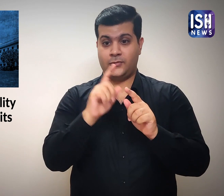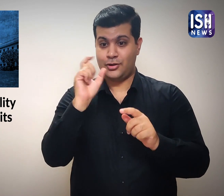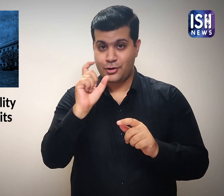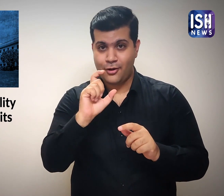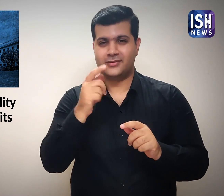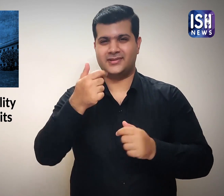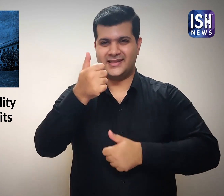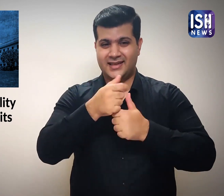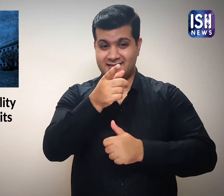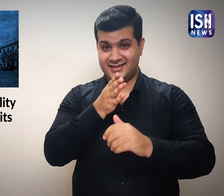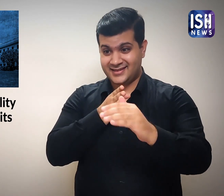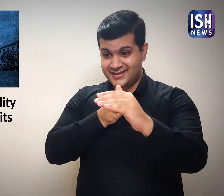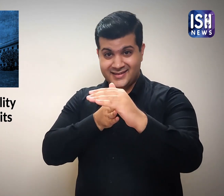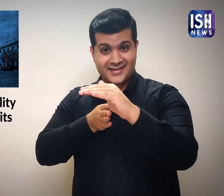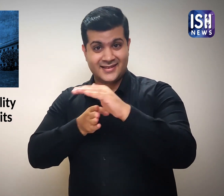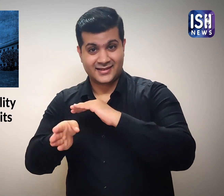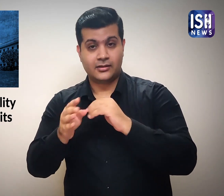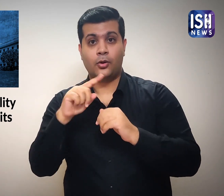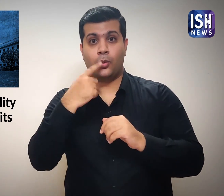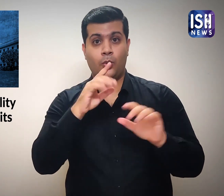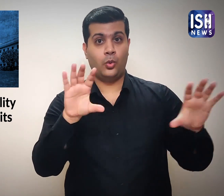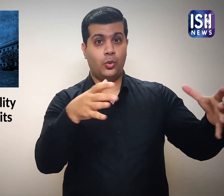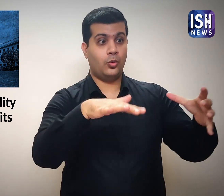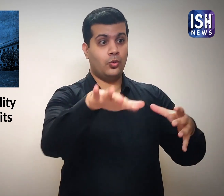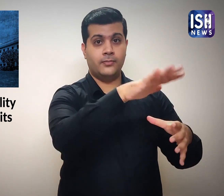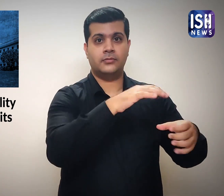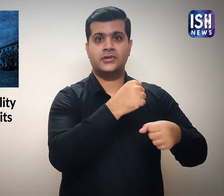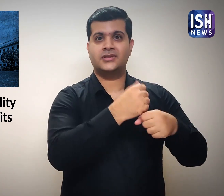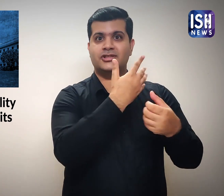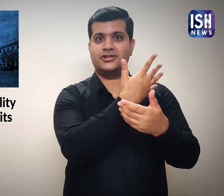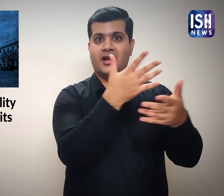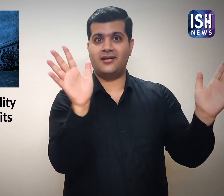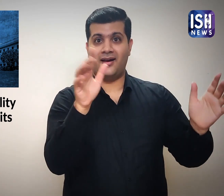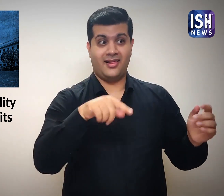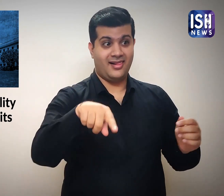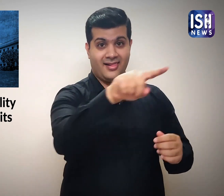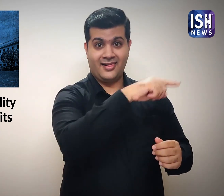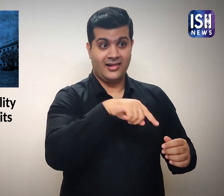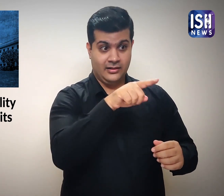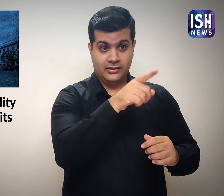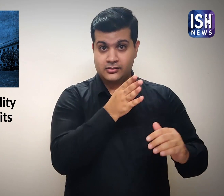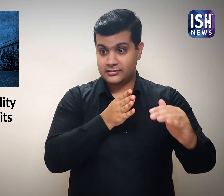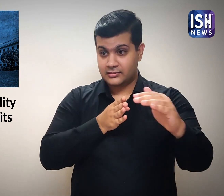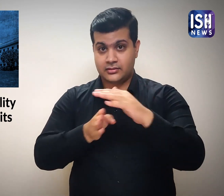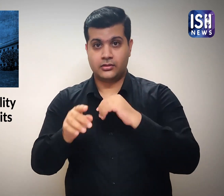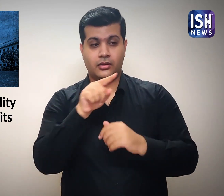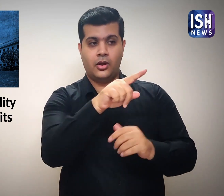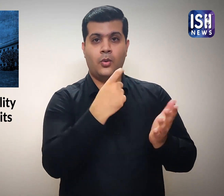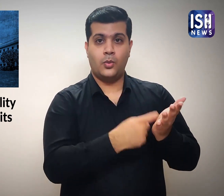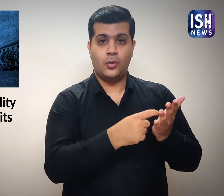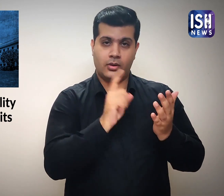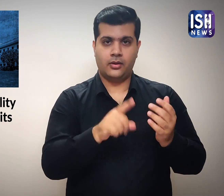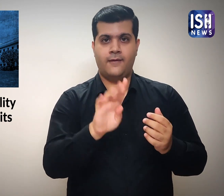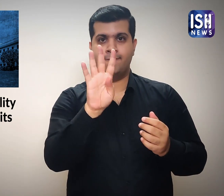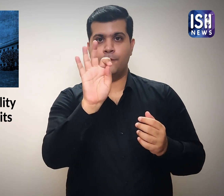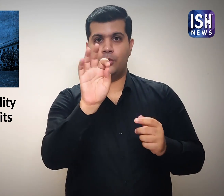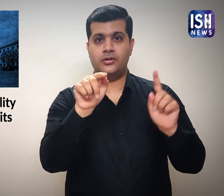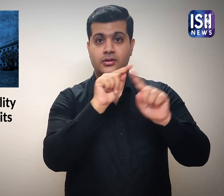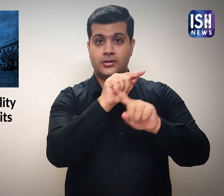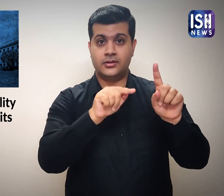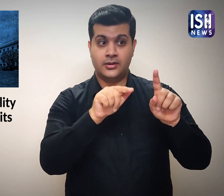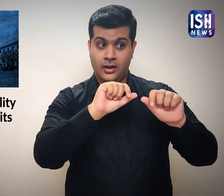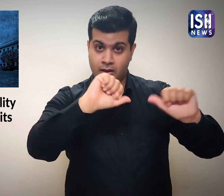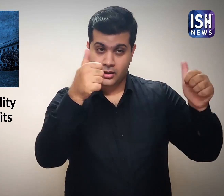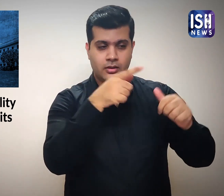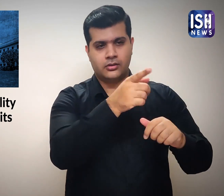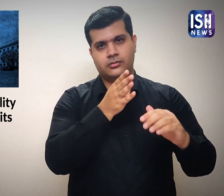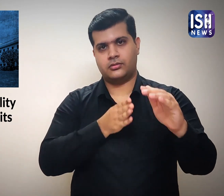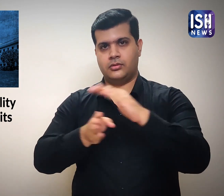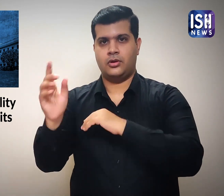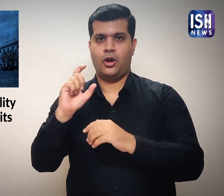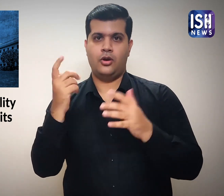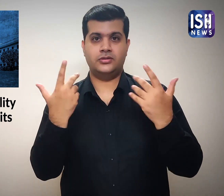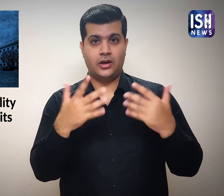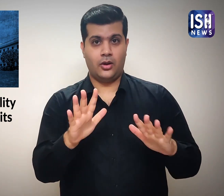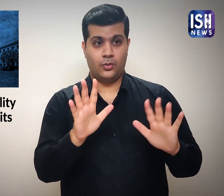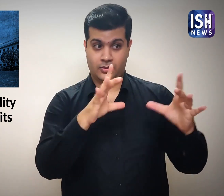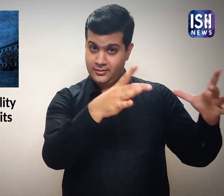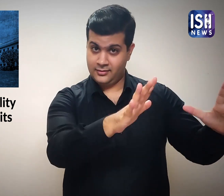The college has a general qualifying standard of 40% in the aptitude test.